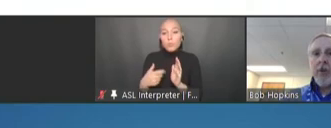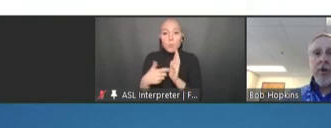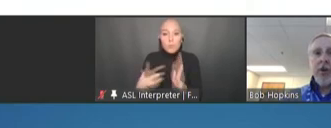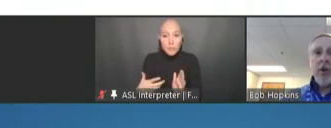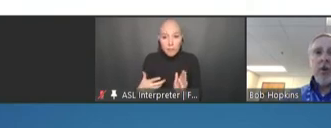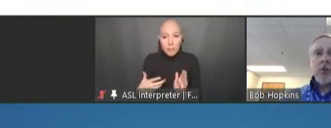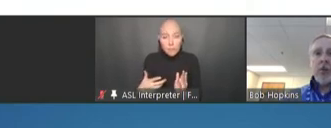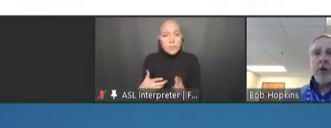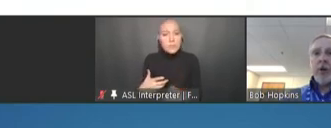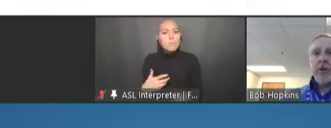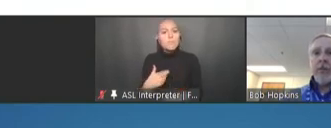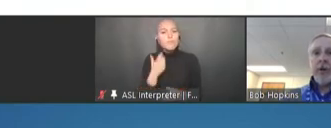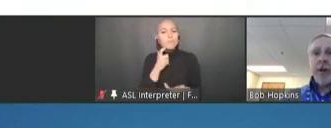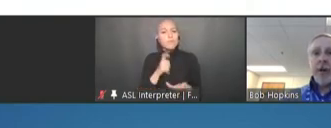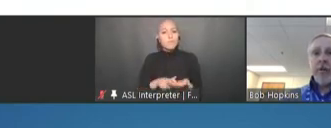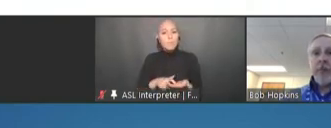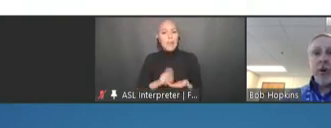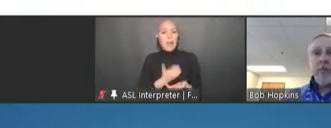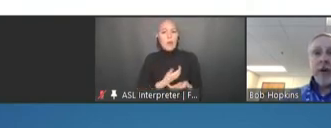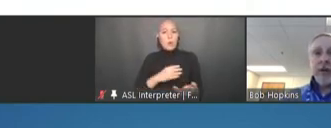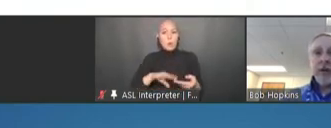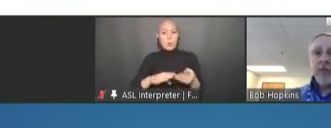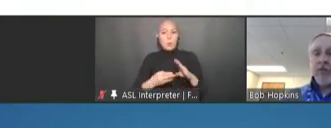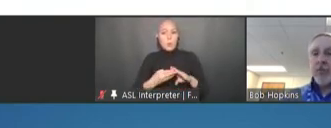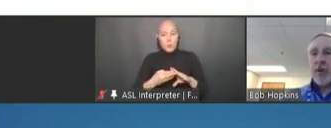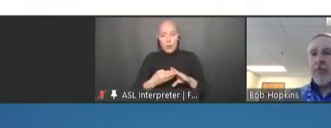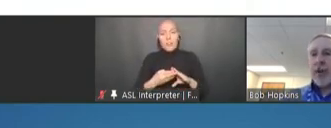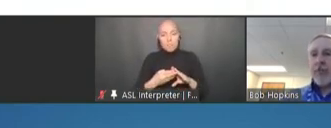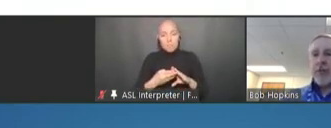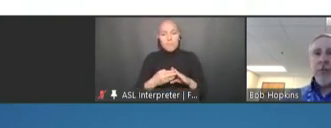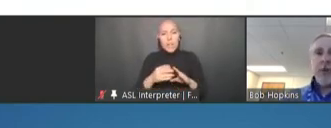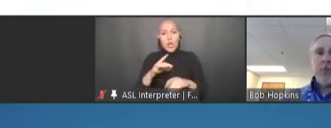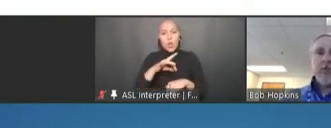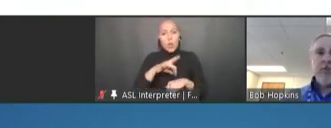a global community. And if we're going to make a difference with vaccine-preventable disease,